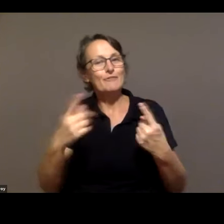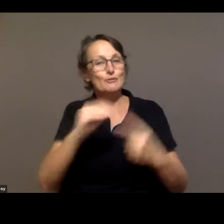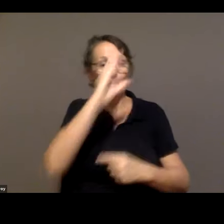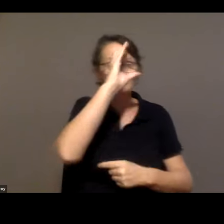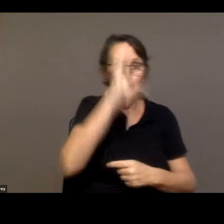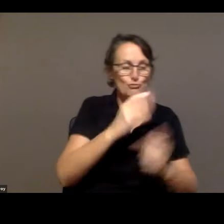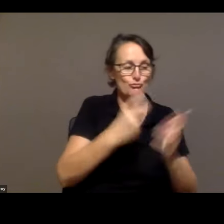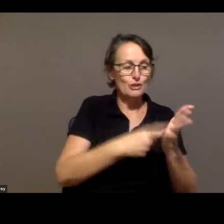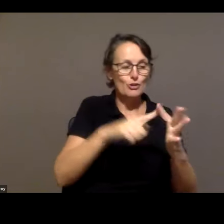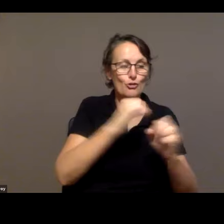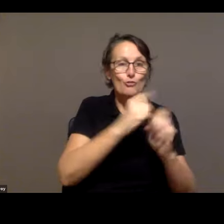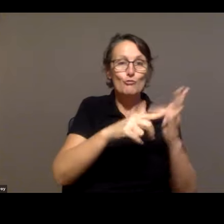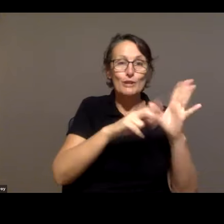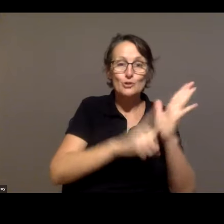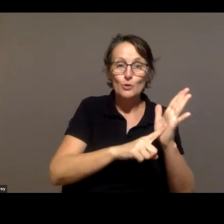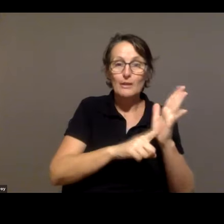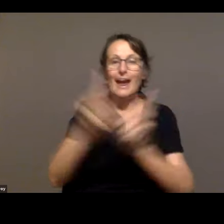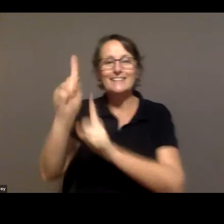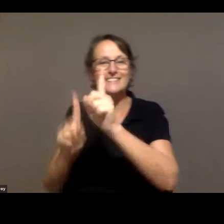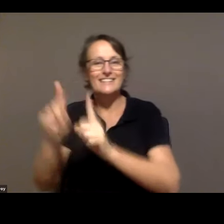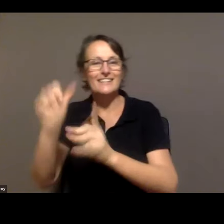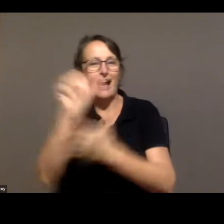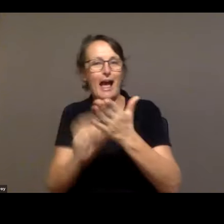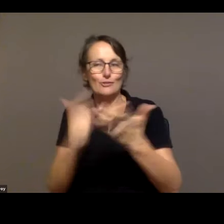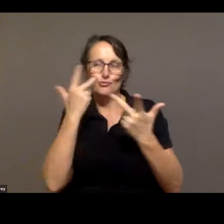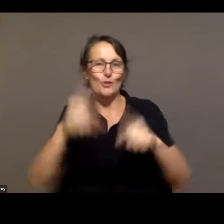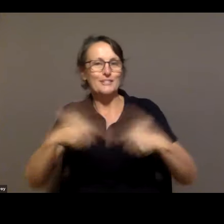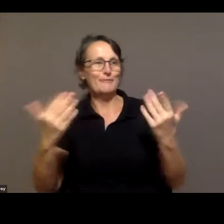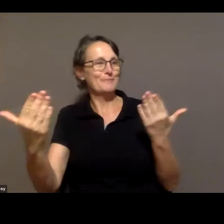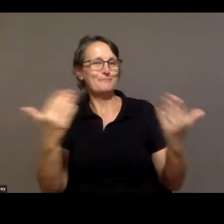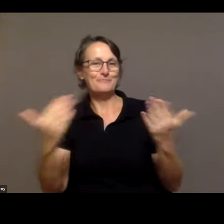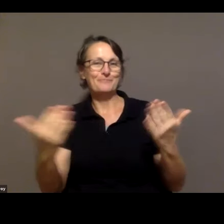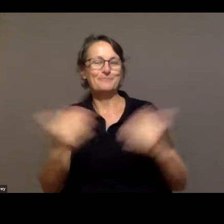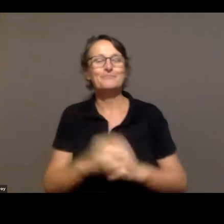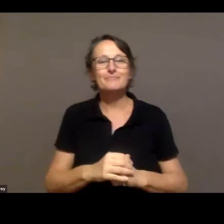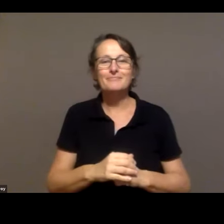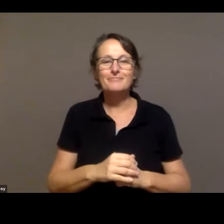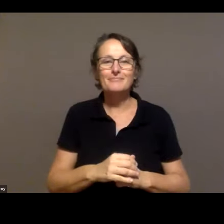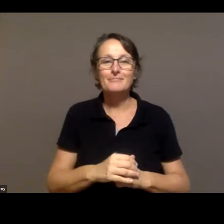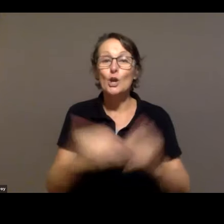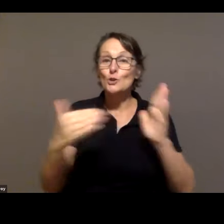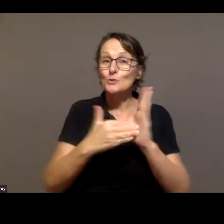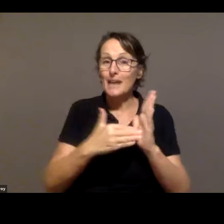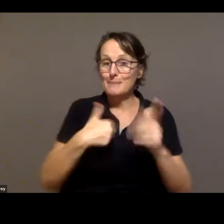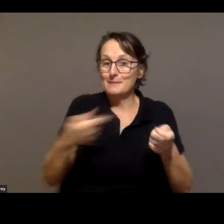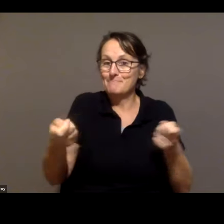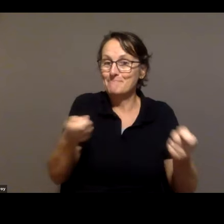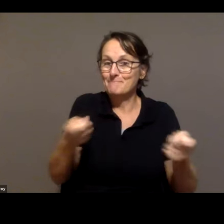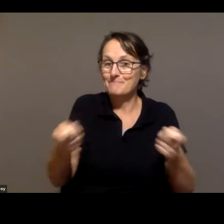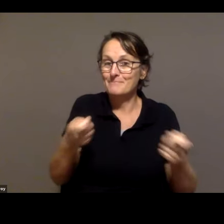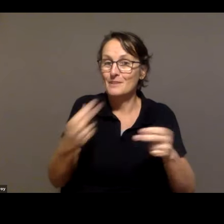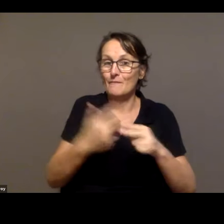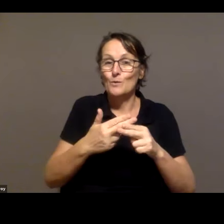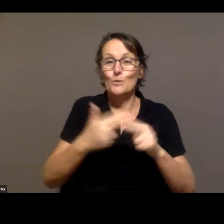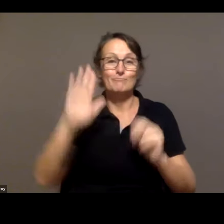its regional context bridging the perceived divide between urban and